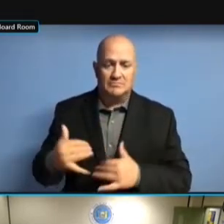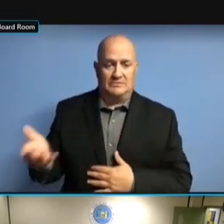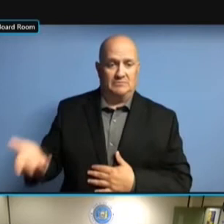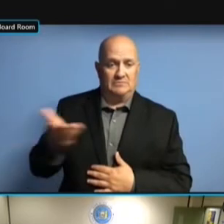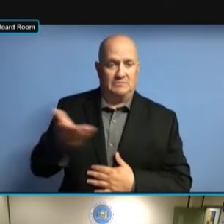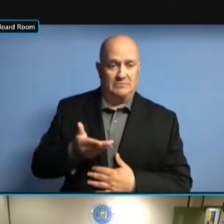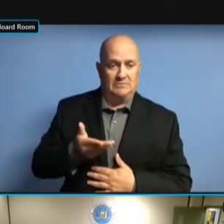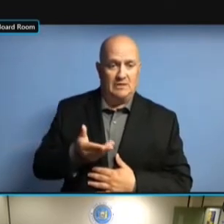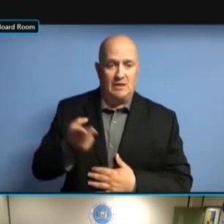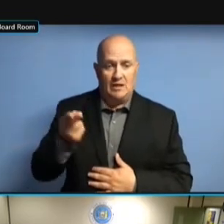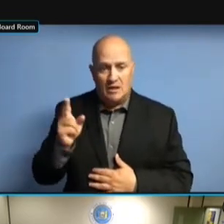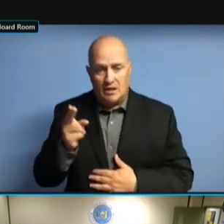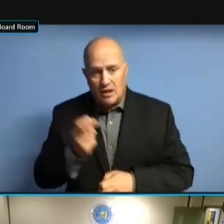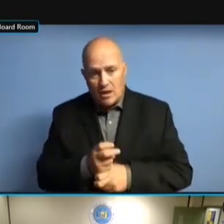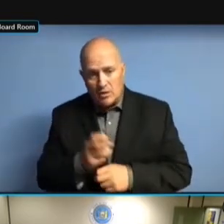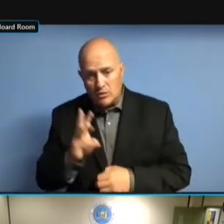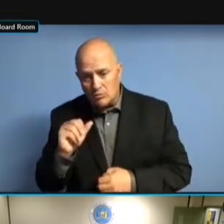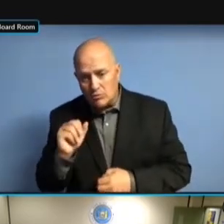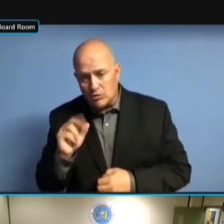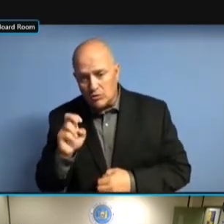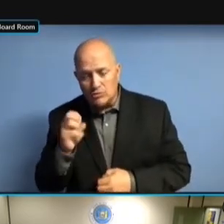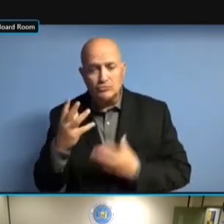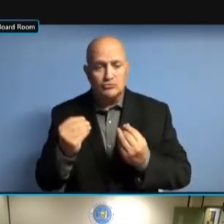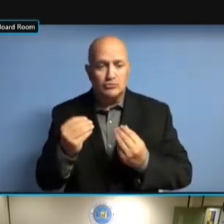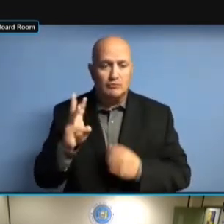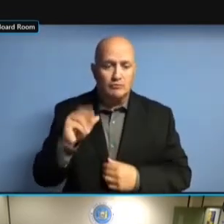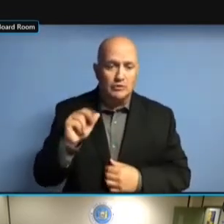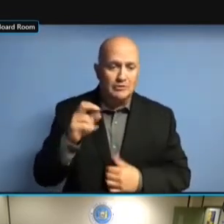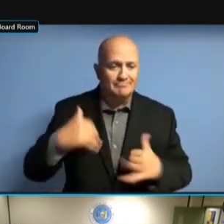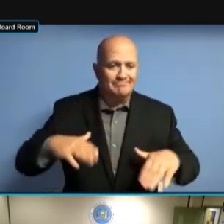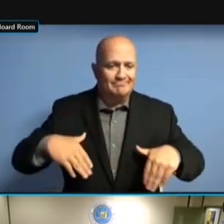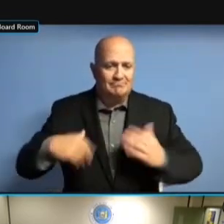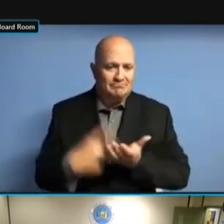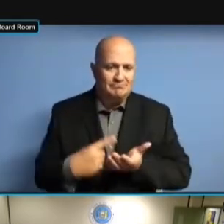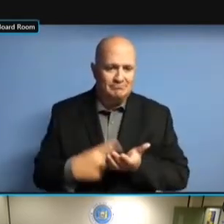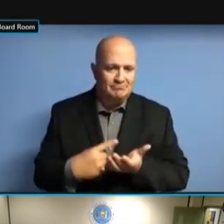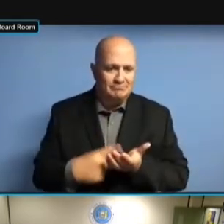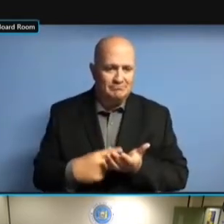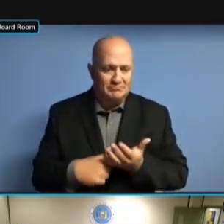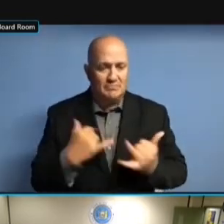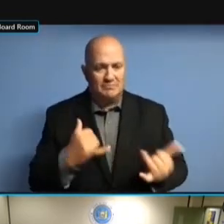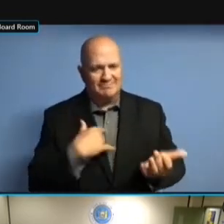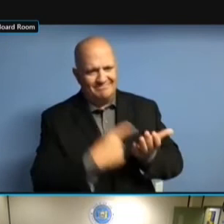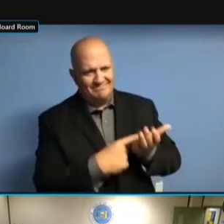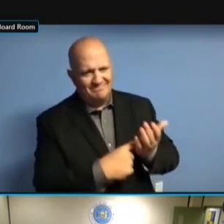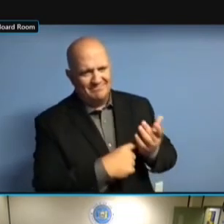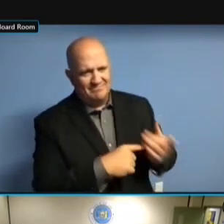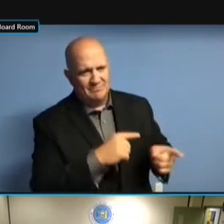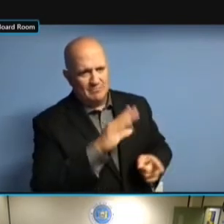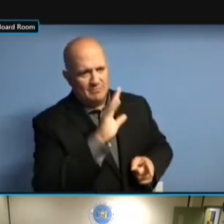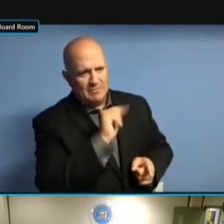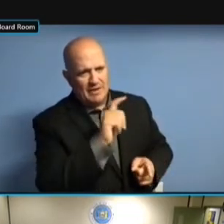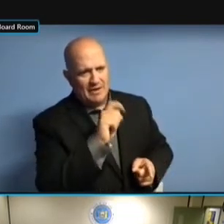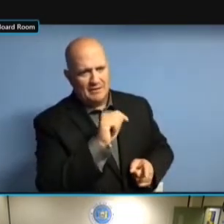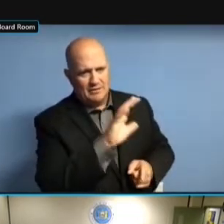CLEAR BALLOT LAST WEEK. CLEAR BALLOT LAST WEEK. AGAIN, CLEAR BALLOT LAST WEEK. AGAIN, THEY CLEAR BALLOT LAST WEEK. AGAIN, THEY HAVE CLEAR BALLOT LAST WEEK. AGAIN, THEY HAVE NOT CLEAR BALLOT LAST WEEK. AGAIN, THEY HAVE NOT SUBMITTED AGAIN, THEY HAVE NOT SUBMITTED AGAIN, THEY HAVE NOT SUBMITTED ANY AGAIN, THEY HAVE NOT SUBMITTED ANY KIND AGAIN, THEY HAVE NOT SUBMITTED ANY KIND OF AGAIN, THEY HAVE NOT SUBMITTED ANY KIND OF APPLICATION. ANY KIND OF APPLICATION. ANY KIND OF APPLICATION. BUT ANY KIND OF APPLICATION. BUT I ANY KIND OF APPLICATION. BUT I THINK ANY KIND OF APPLICATION. BUT I THINK THEY'VE ANY KIND OF APPLICATION. BUT I THINK THEY'VE BEEN ANY KIND OF APPLICATION. BUT I THINK THEY'VE BEEN ASKING BUT I THINK THEY'VE BEEN ASKING BUT I THINK THEY'VE BEEN ASKING A BUT I THINK THEY'VE BEEN ASKING A LOT BUT I THINK THEY'VE BEEN ASKING A LOT OF BUT I THINK THEY'VE BEEN ASKING A LOT OF QUESTIONS BUT I THINK THEY'VE BEEN ASKING A LOT OF QUESTIONS ABOUT A LOT OF QUESTIONS ABOUT A LOT OF QUESTIONS ABOUT COMPLIANCE A LOT OF QUESTIONS ABOUT COMPLIANCE WITH